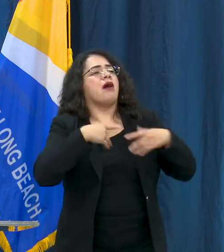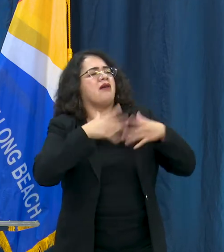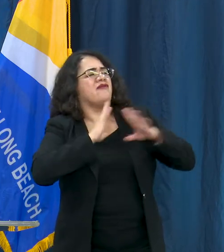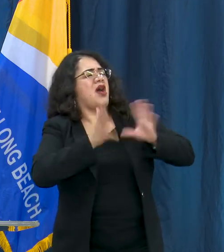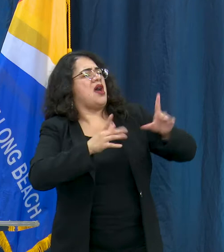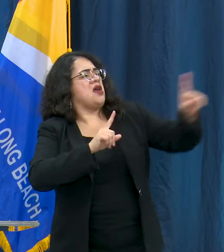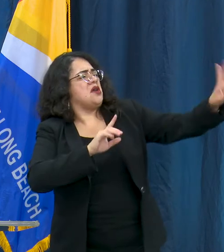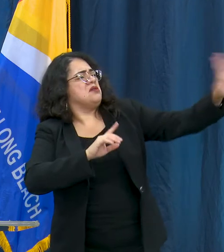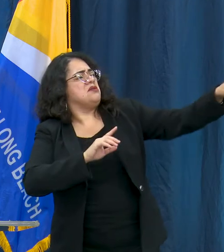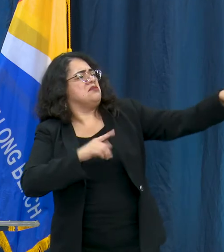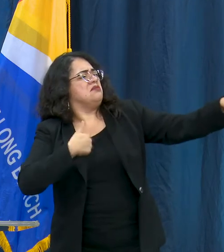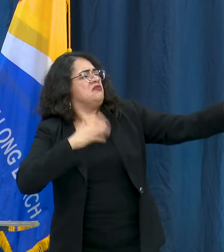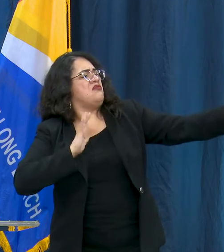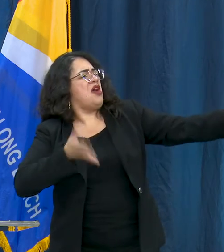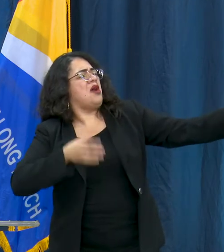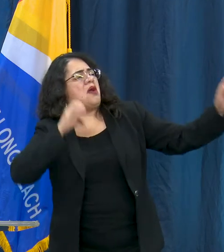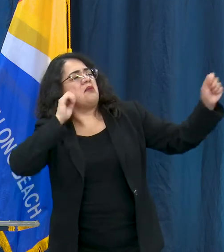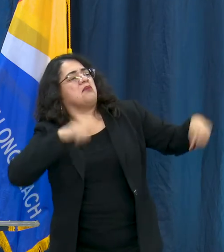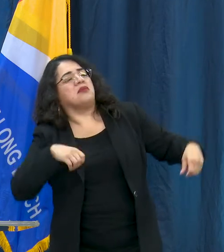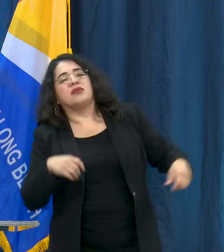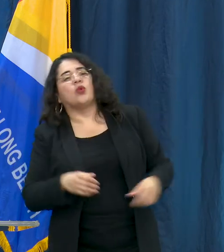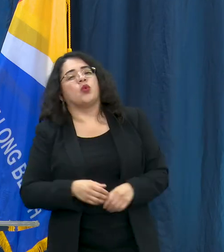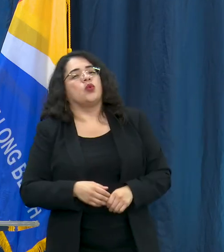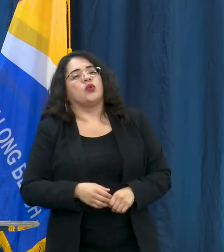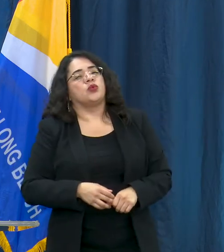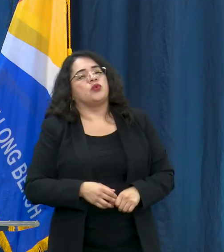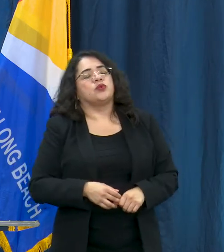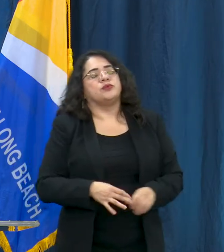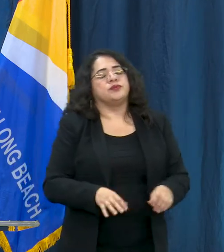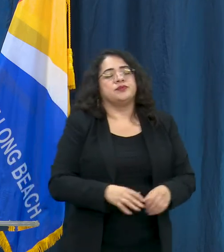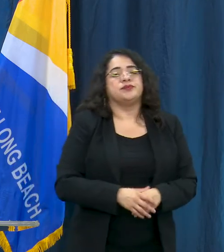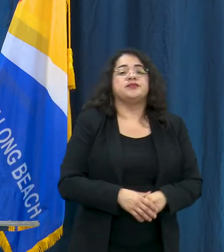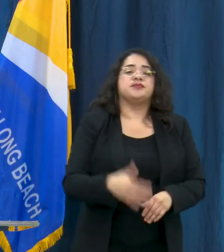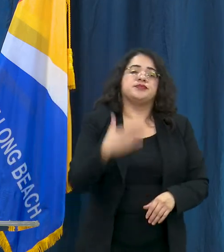continue to push that issue. Thank you Mayor. Another question from